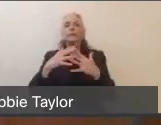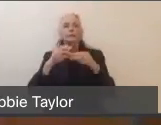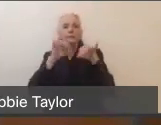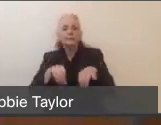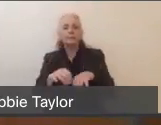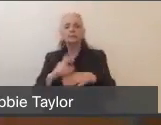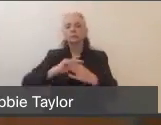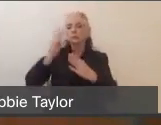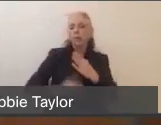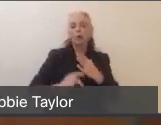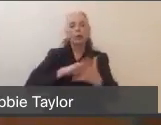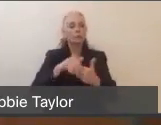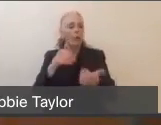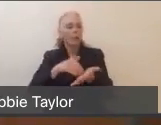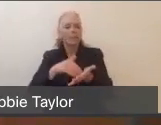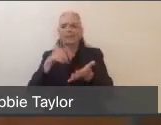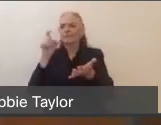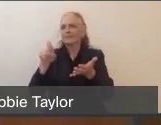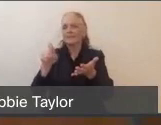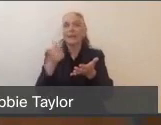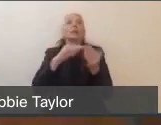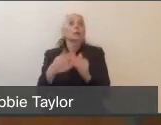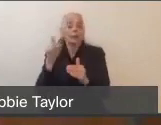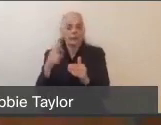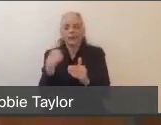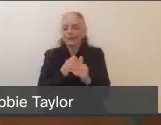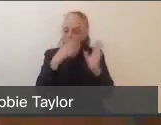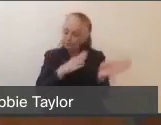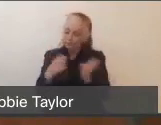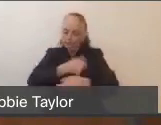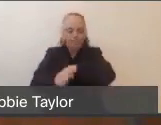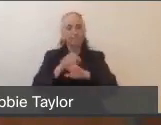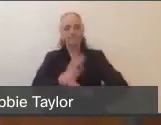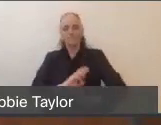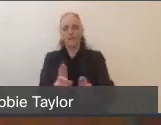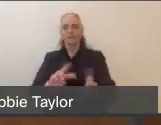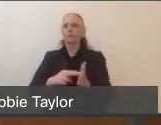that any community needs. So we've just really done a tremendous job,